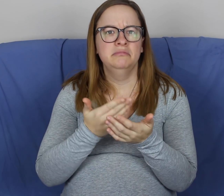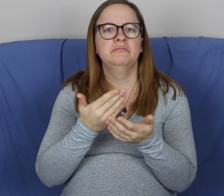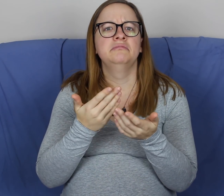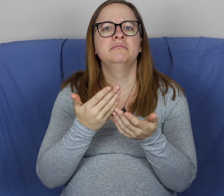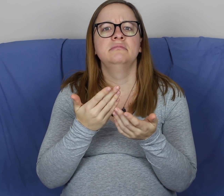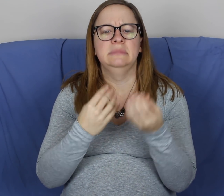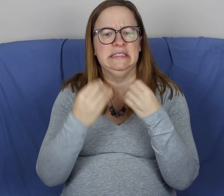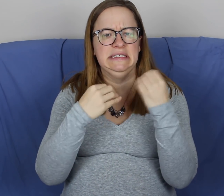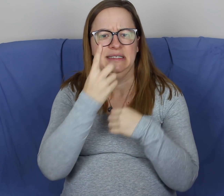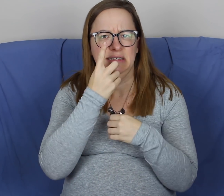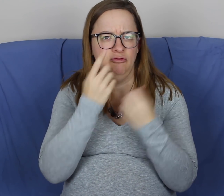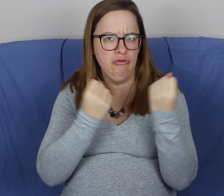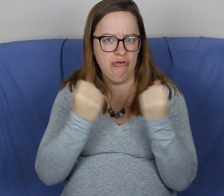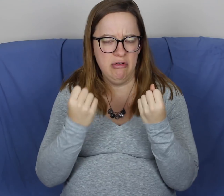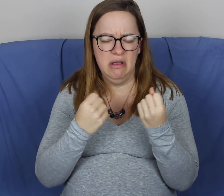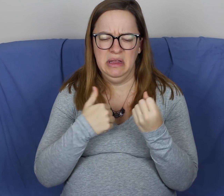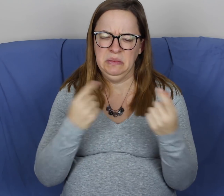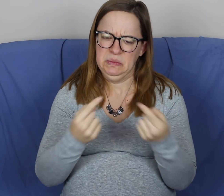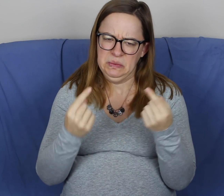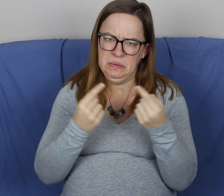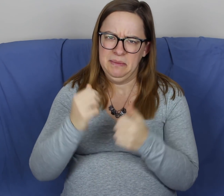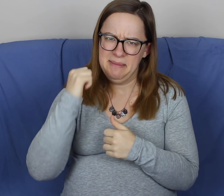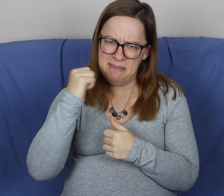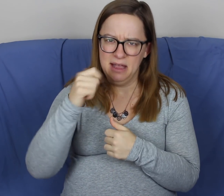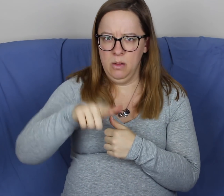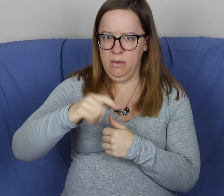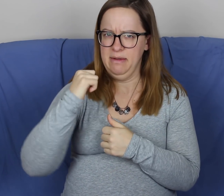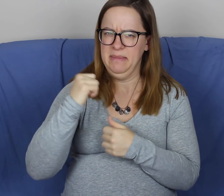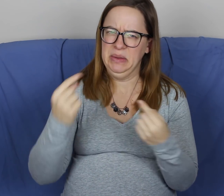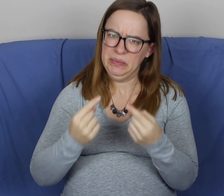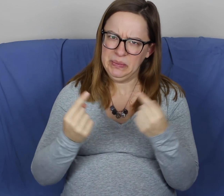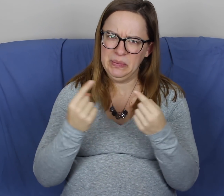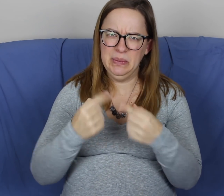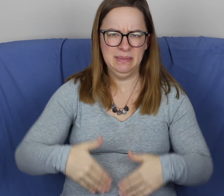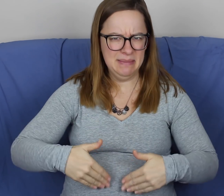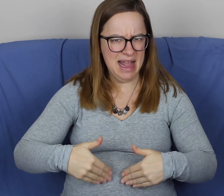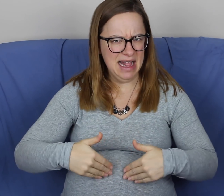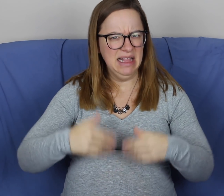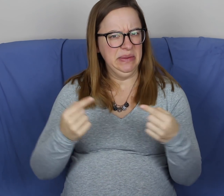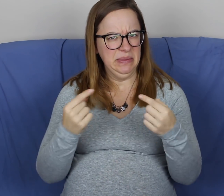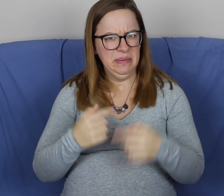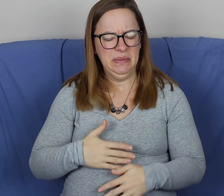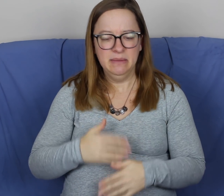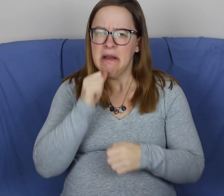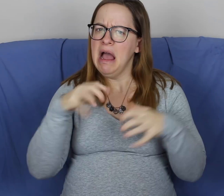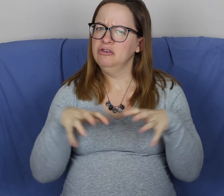So we got there. We were eating our dinner in the car. I was starting to have A LOT of lower back pain and really bad stomach pain.